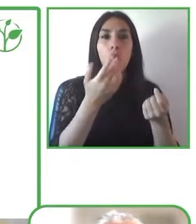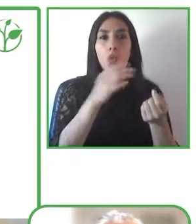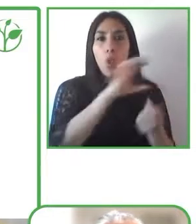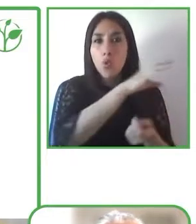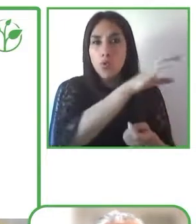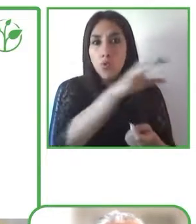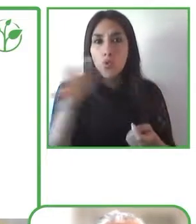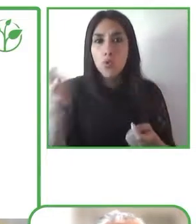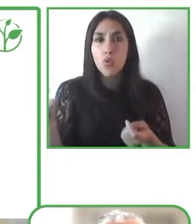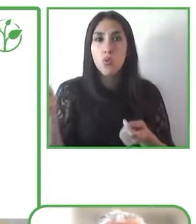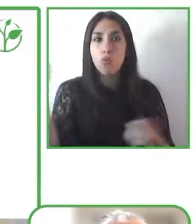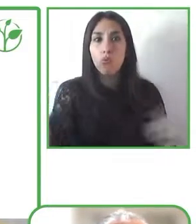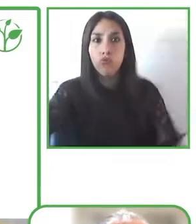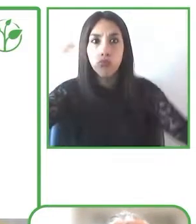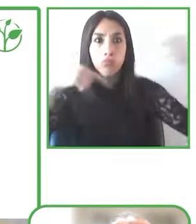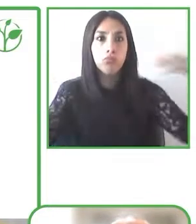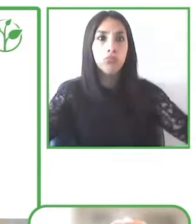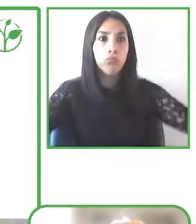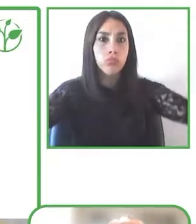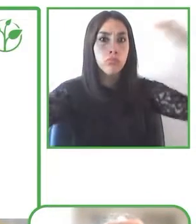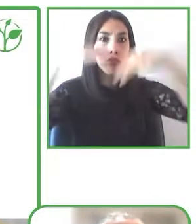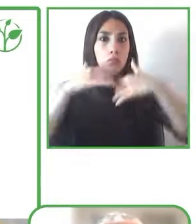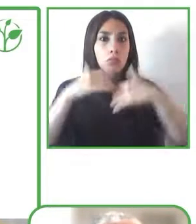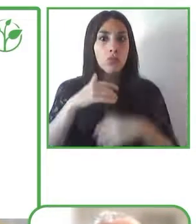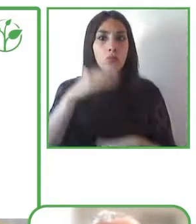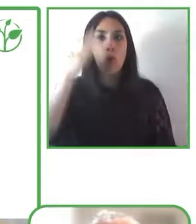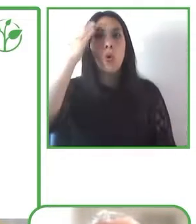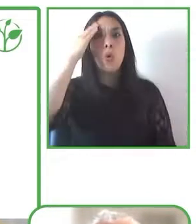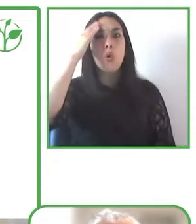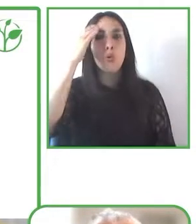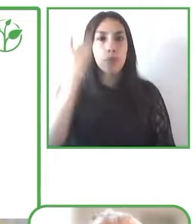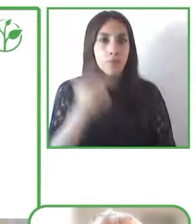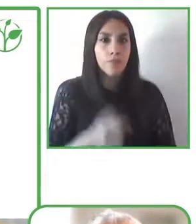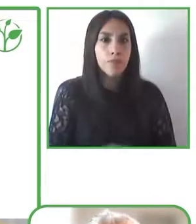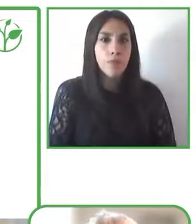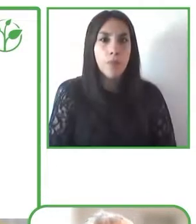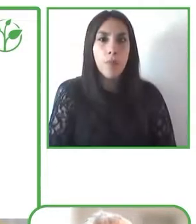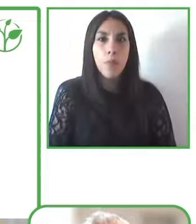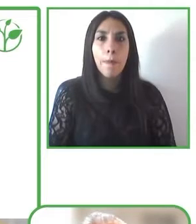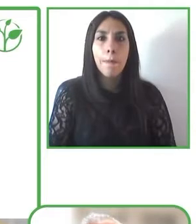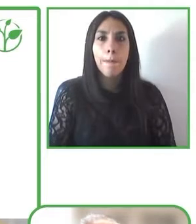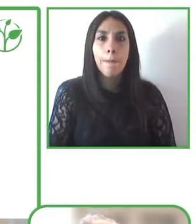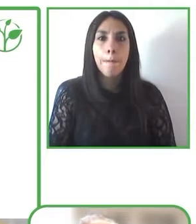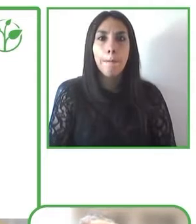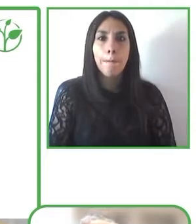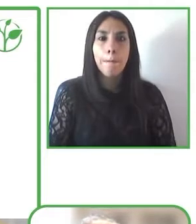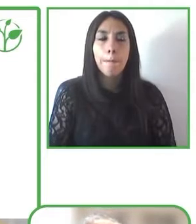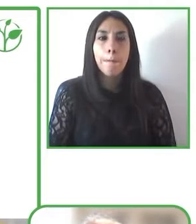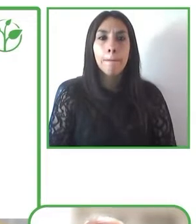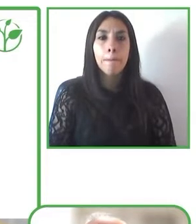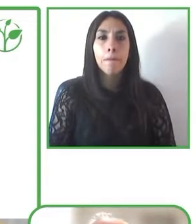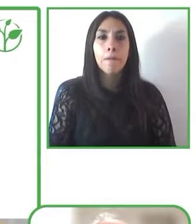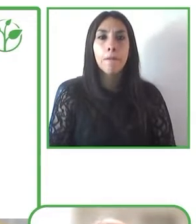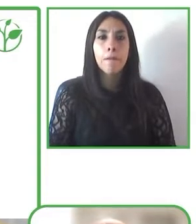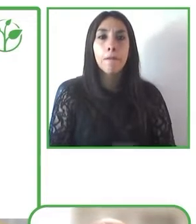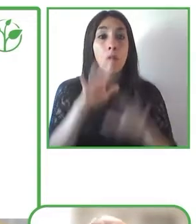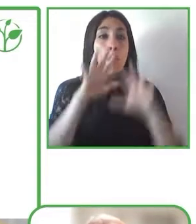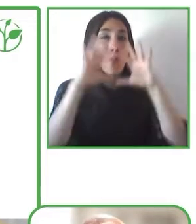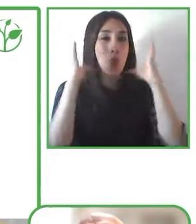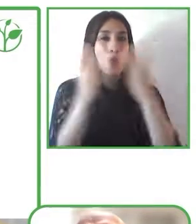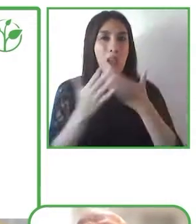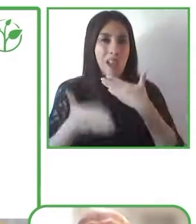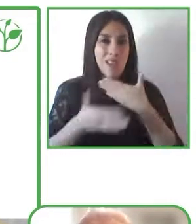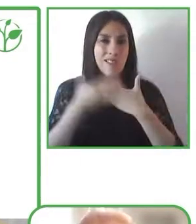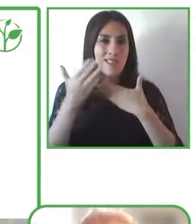also get a benefit from this right. Planeta Fácil was created in 2021